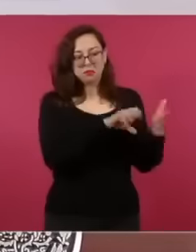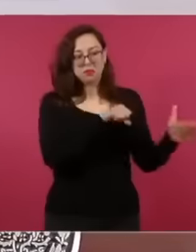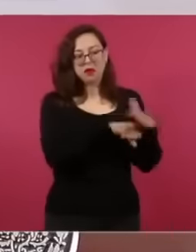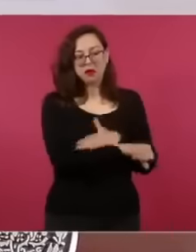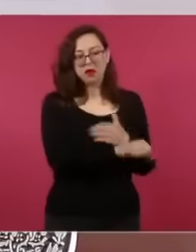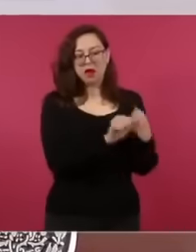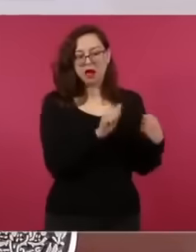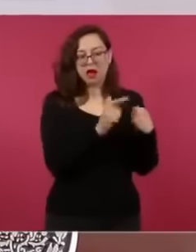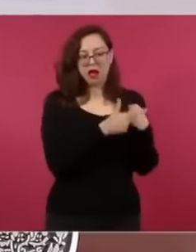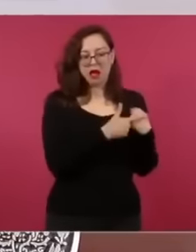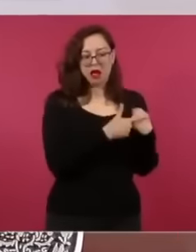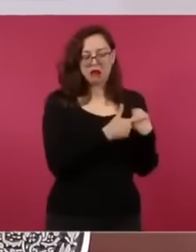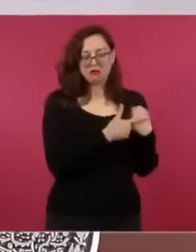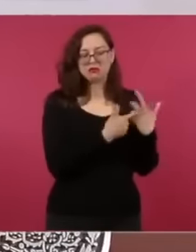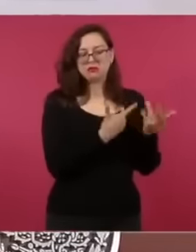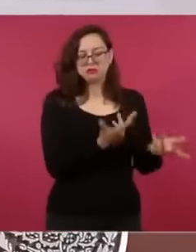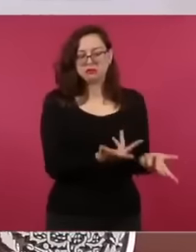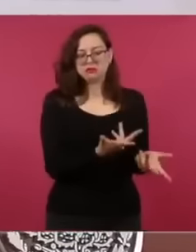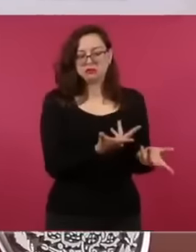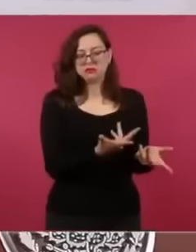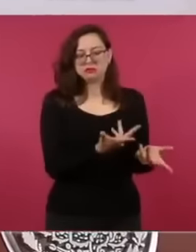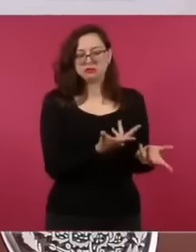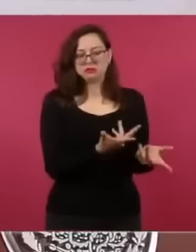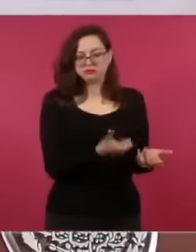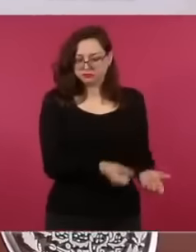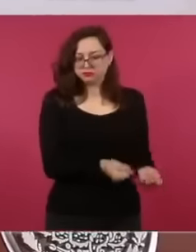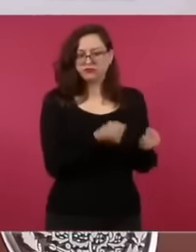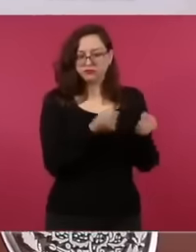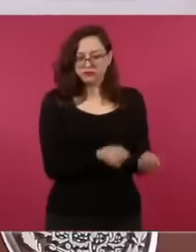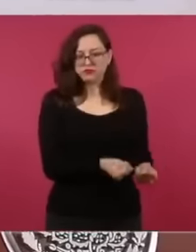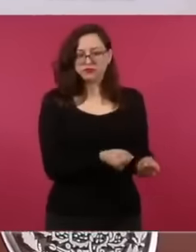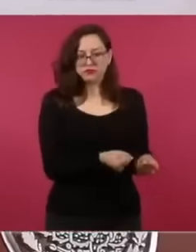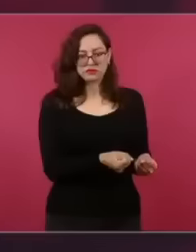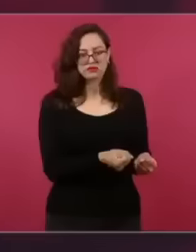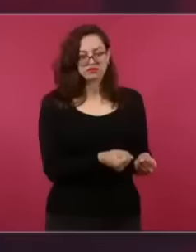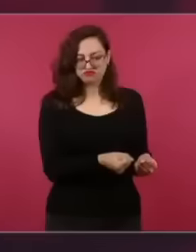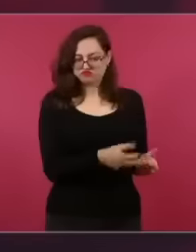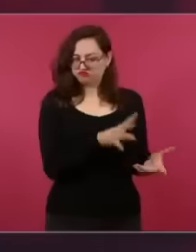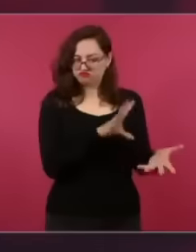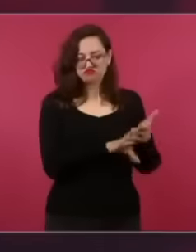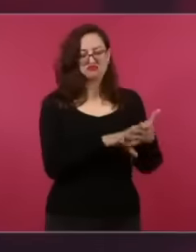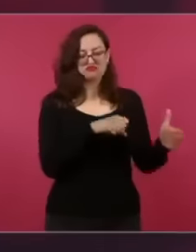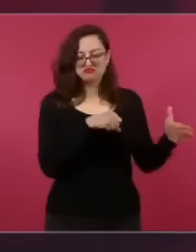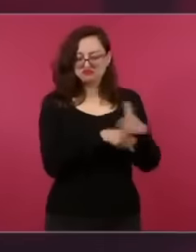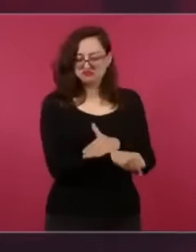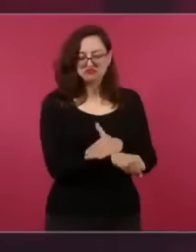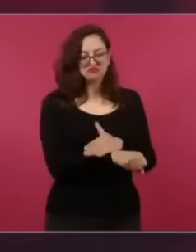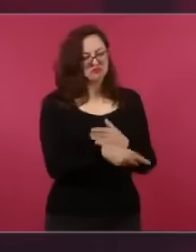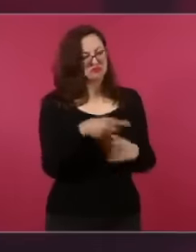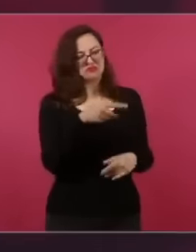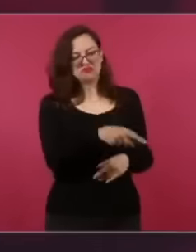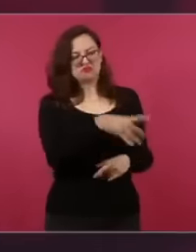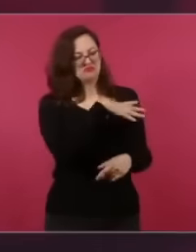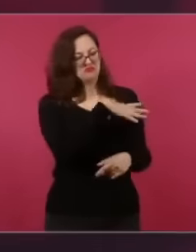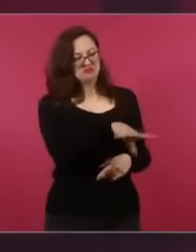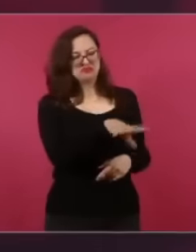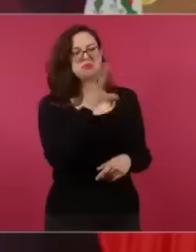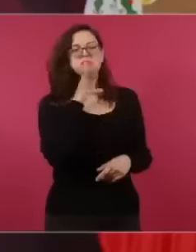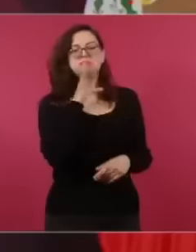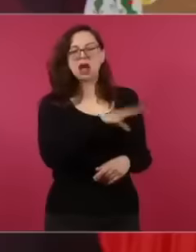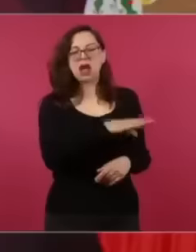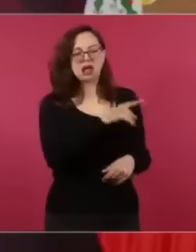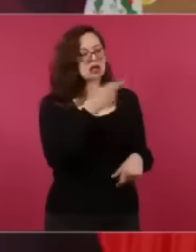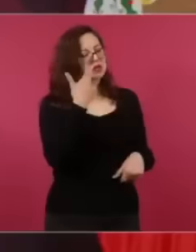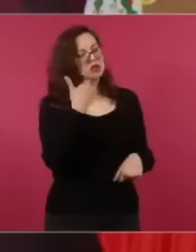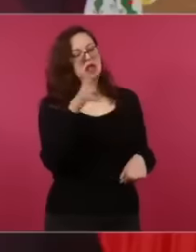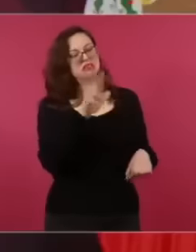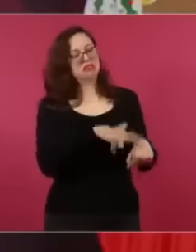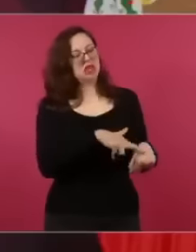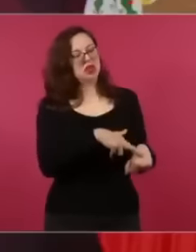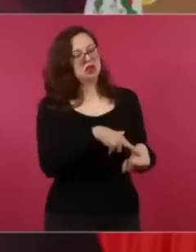and without a doubt he was reputed as a rat Sorry